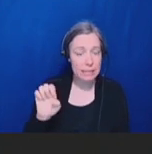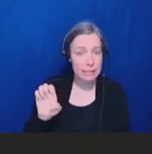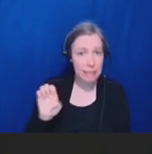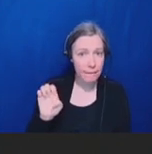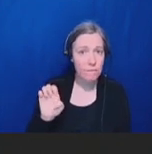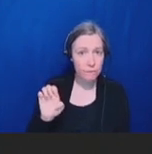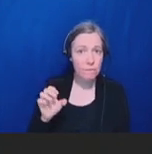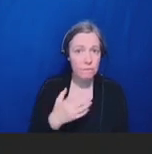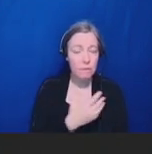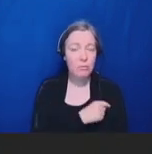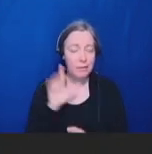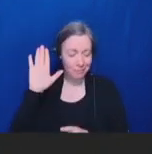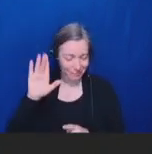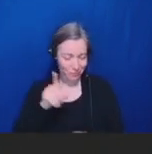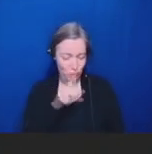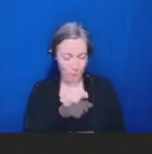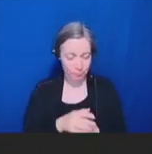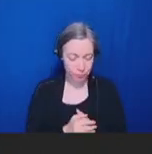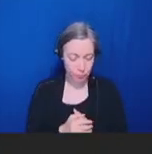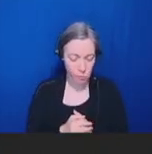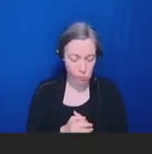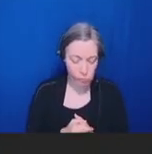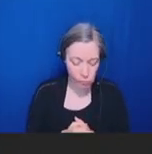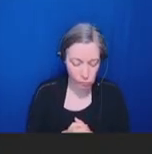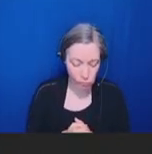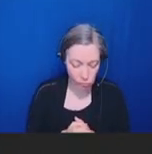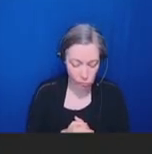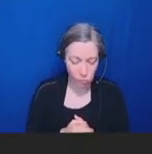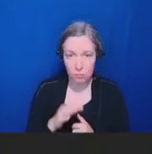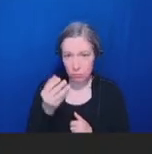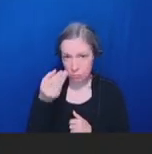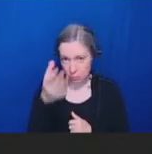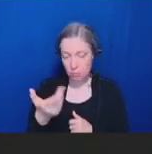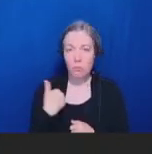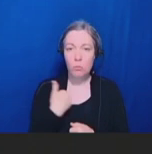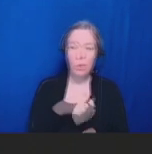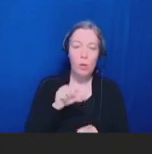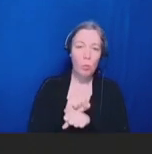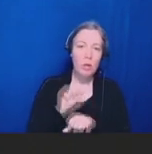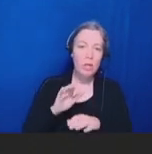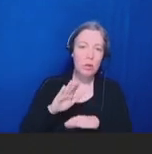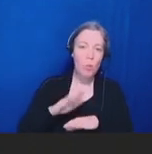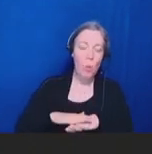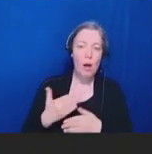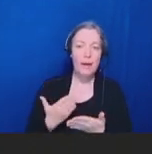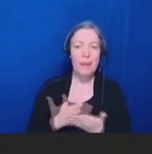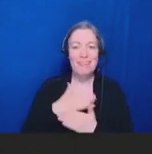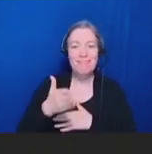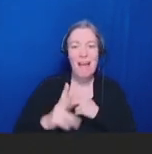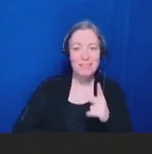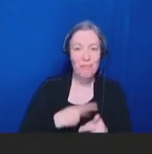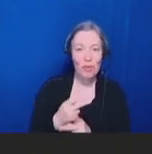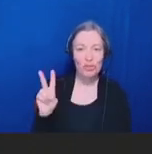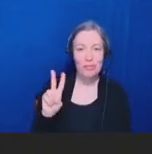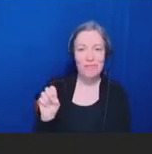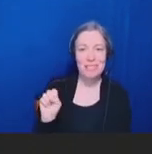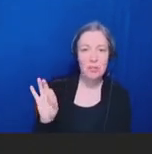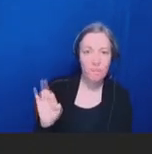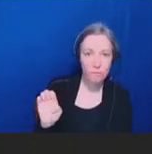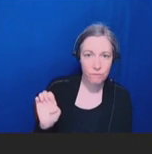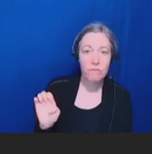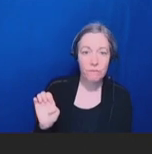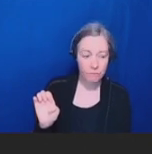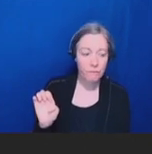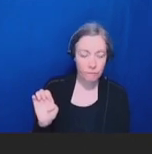are currently working on this next iteration of V-safe. Our goal is to have a very flexible